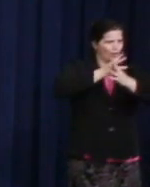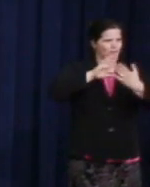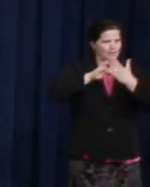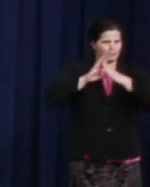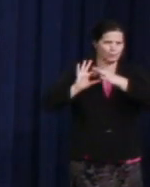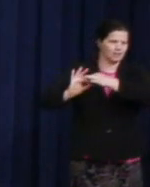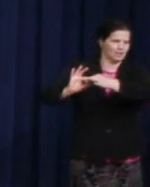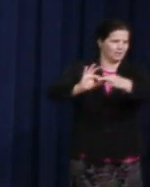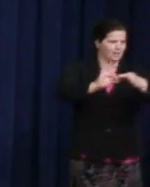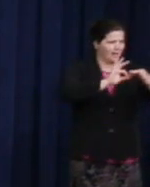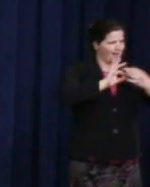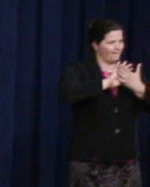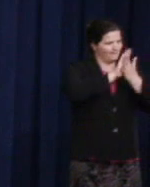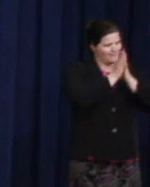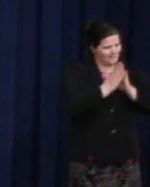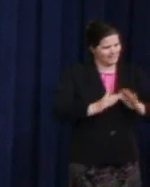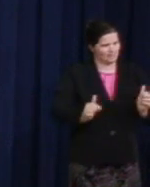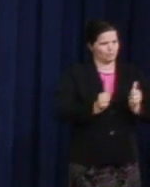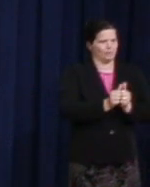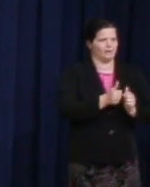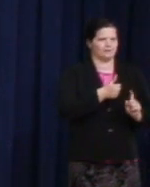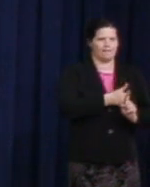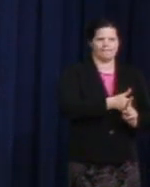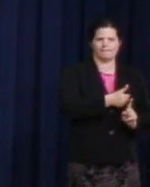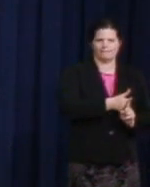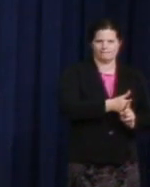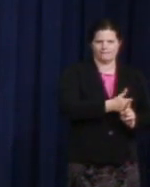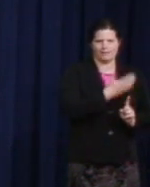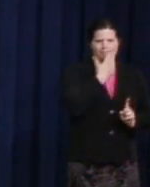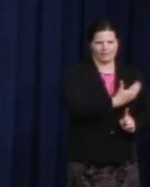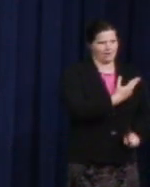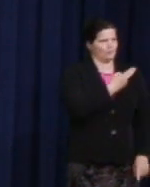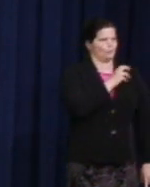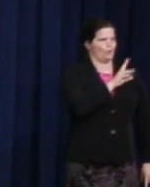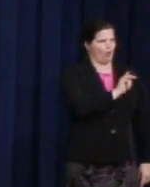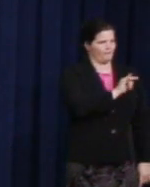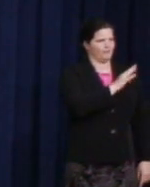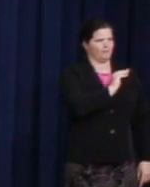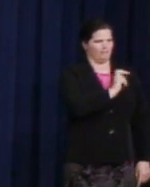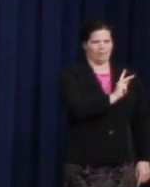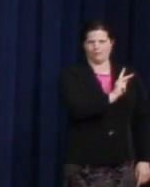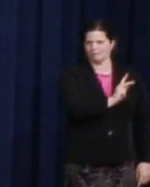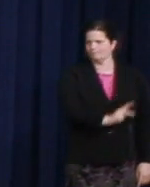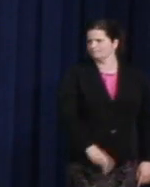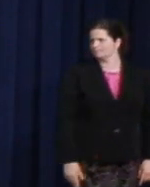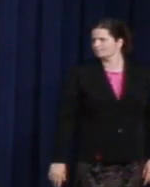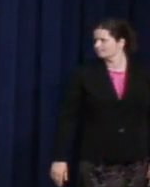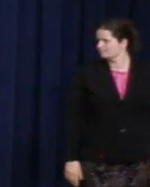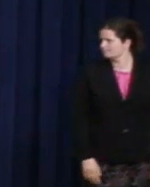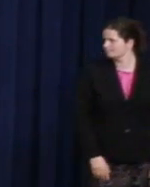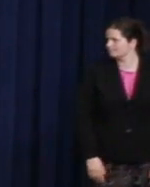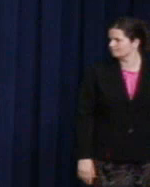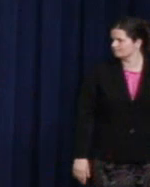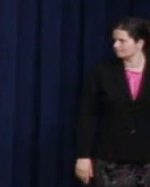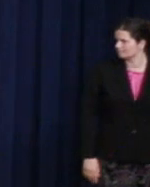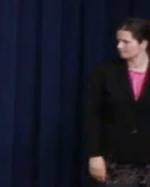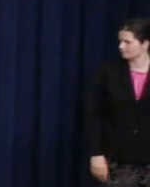at peace with itself. Thank you Harvey Milk.